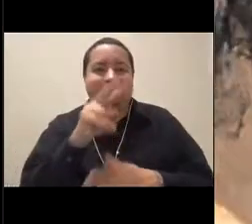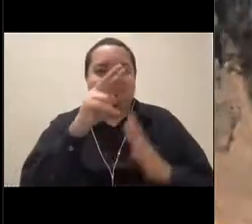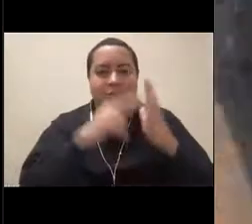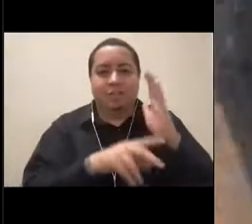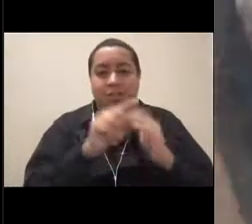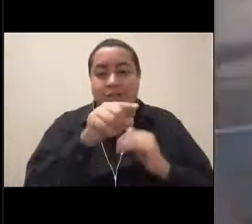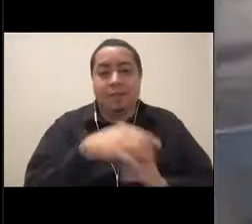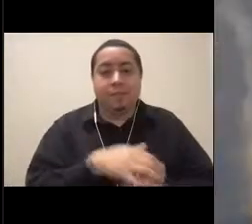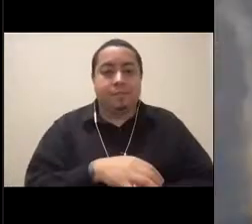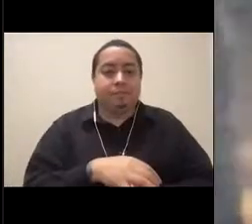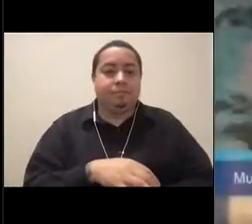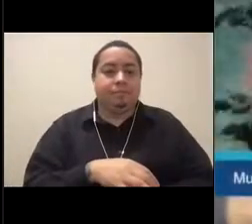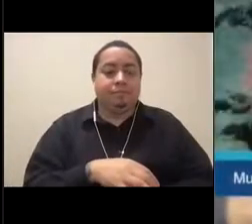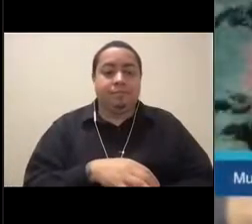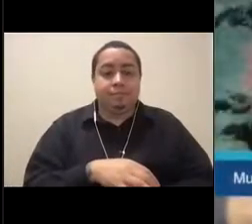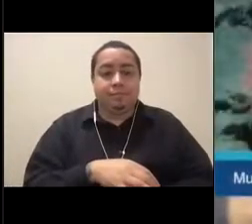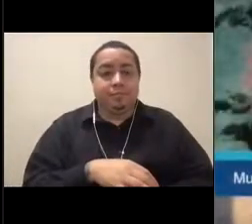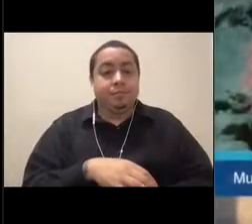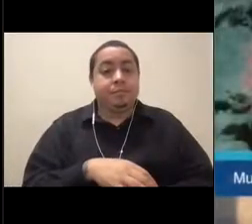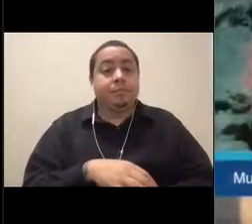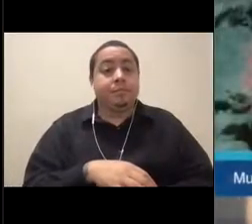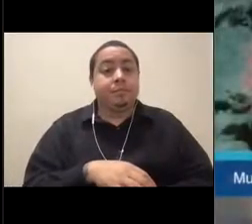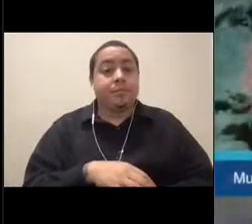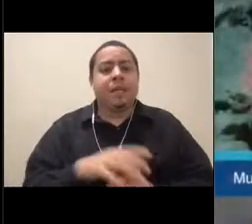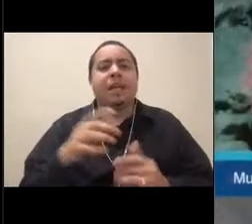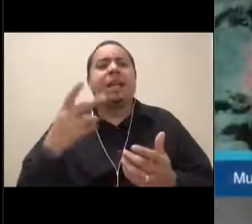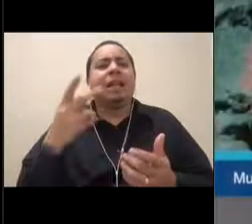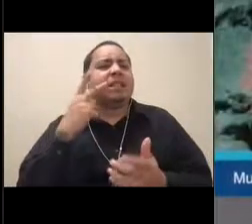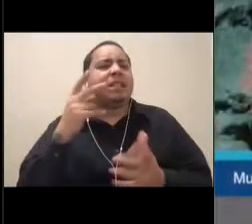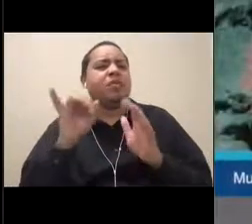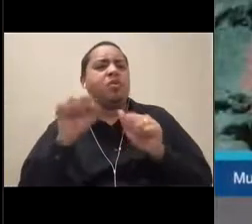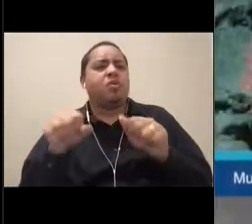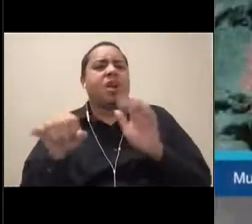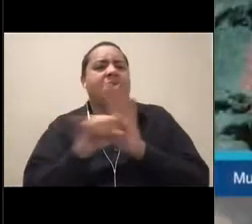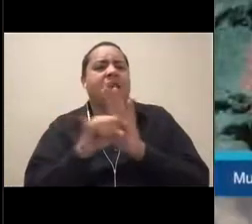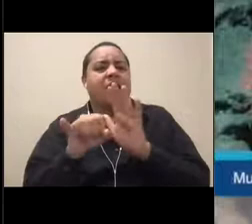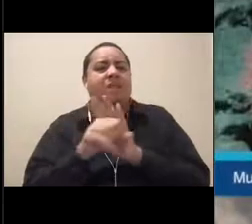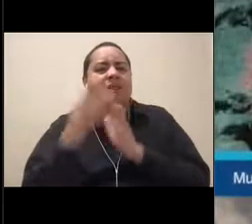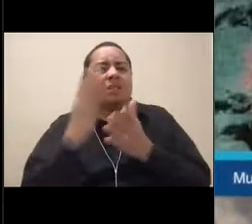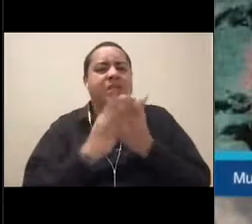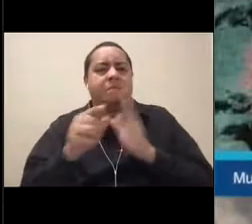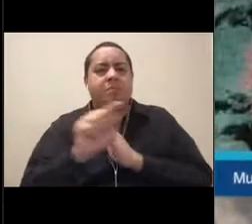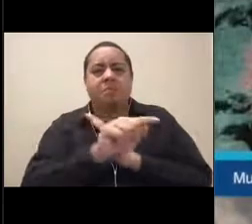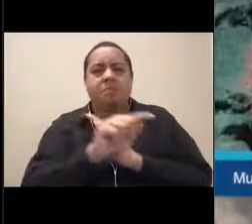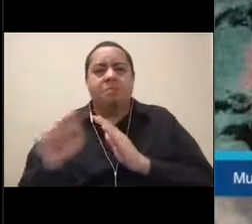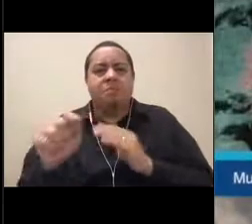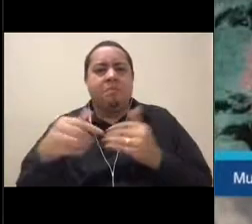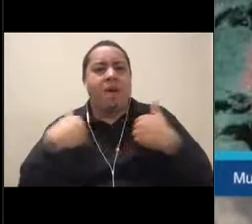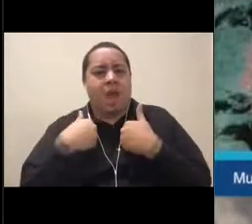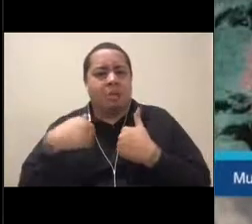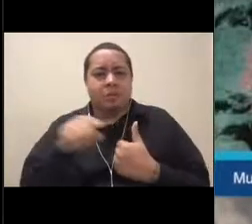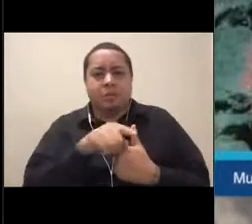but I'm going to give you guys a chance to see if you can identify some animals. So we can actually pause this video here.